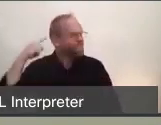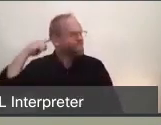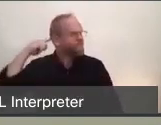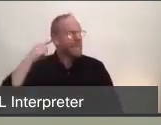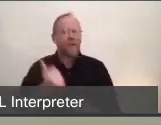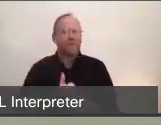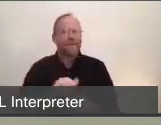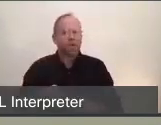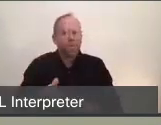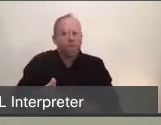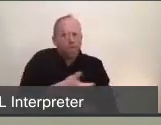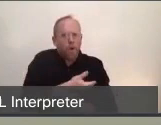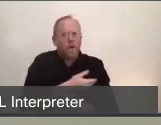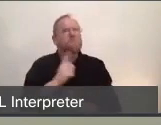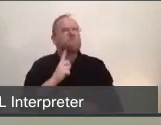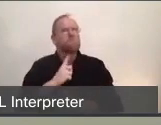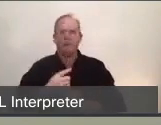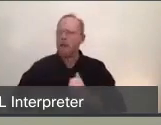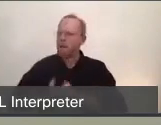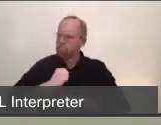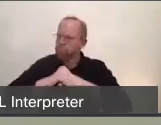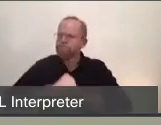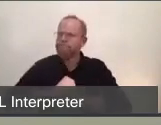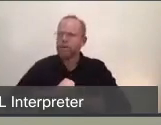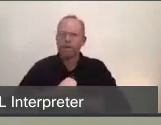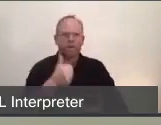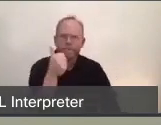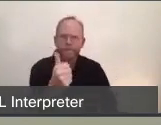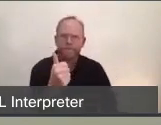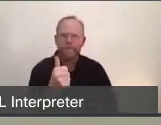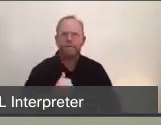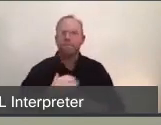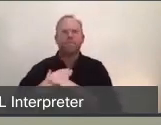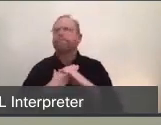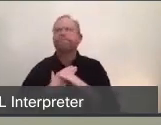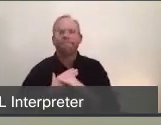(and I applaud every one of them) to have us line up and queue up 6 feet away from each other,